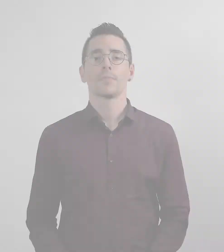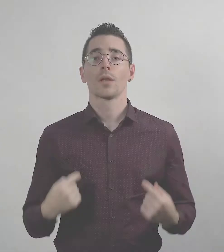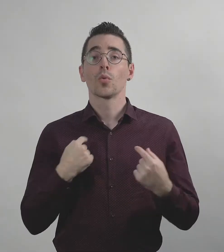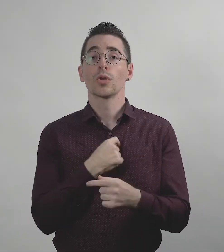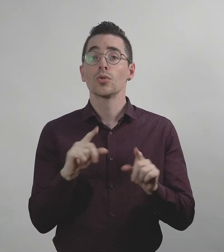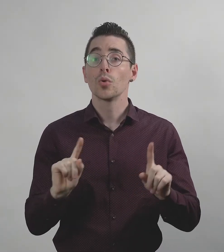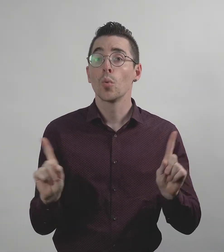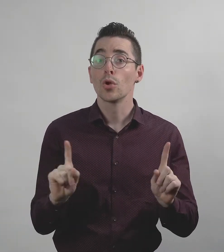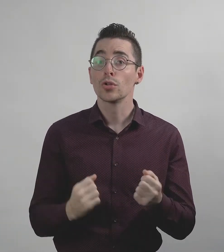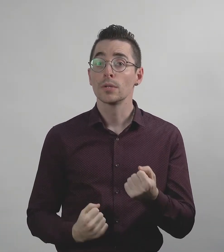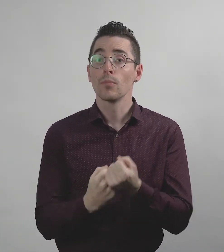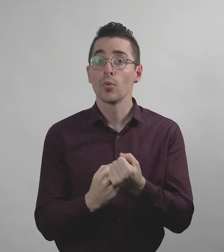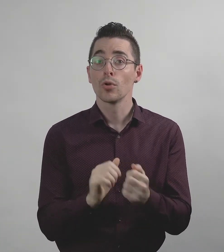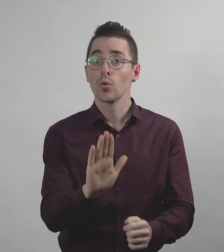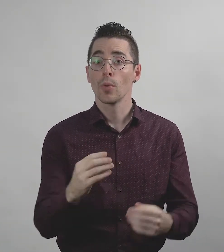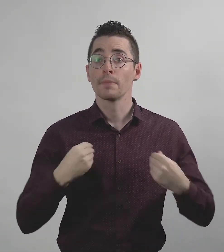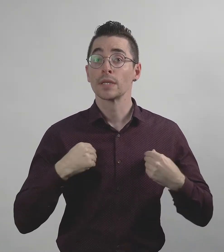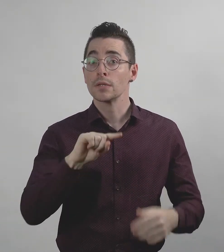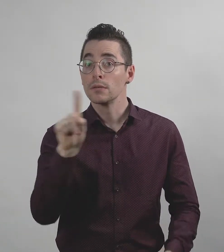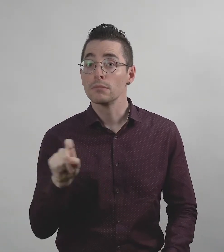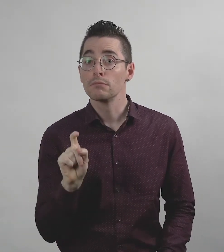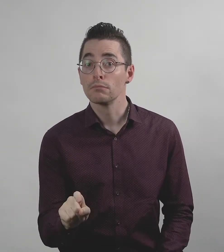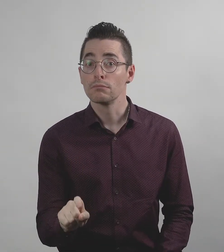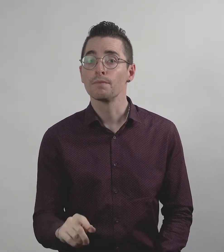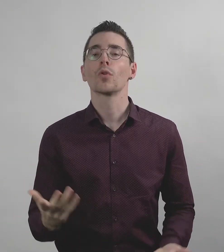What can we do to help support your business?